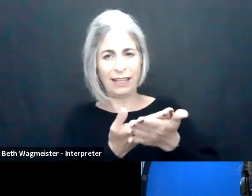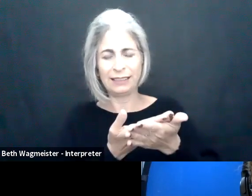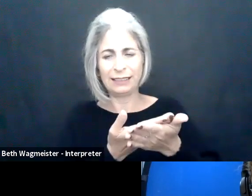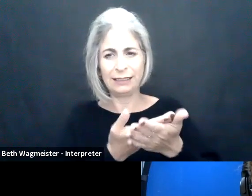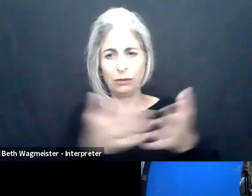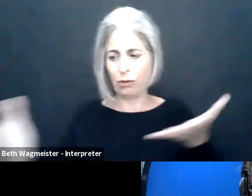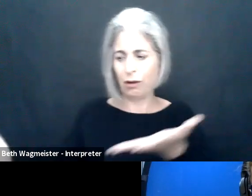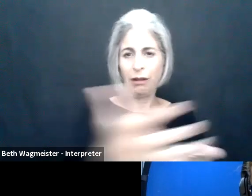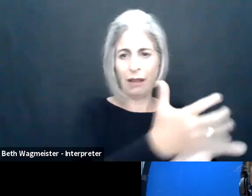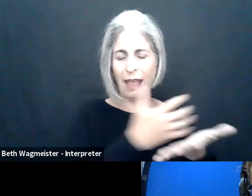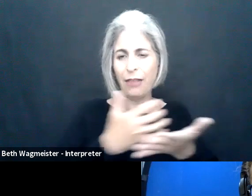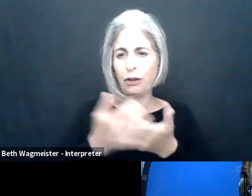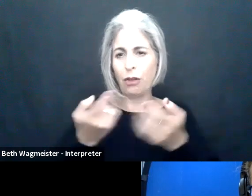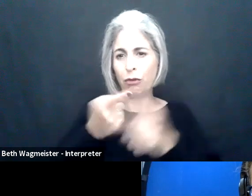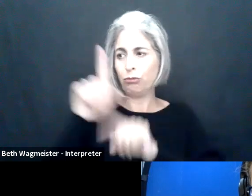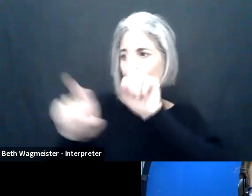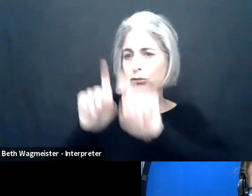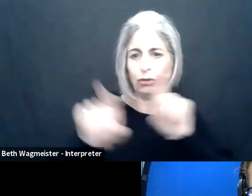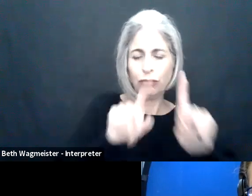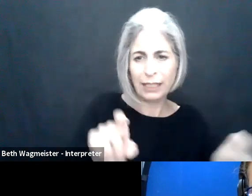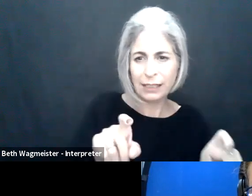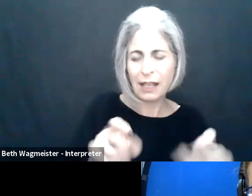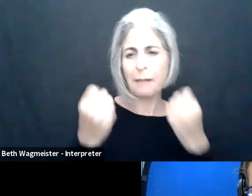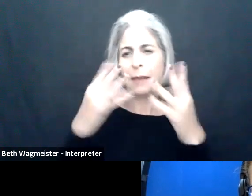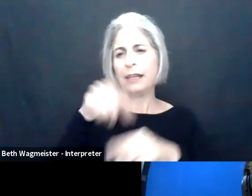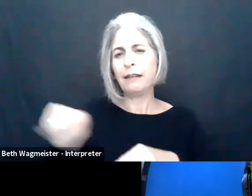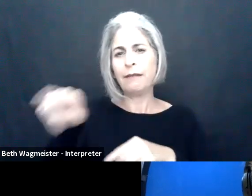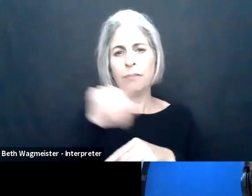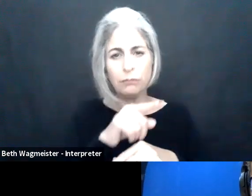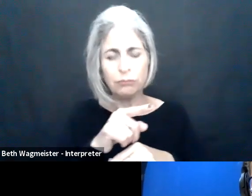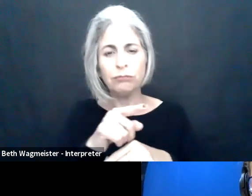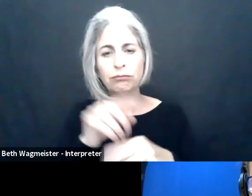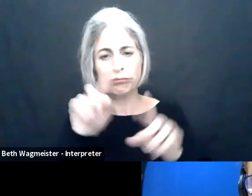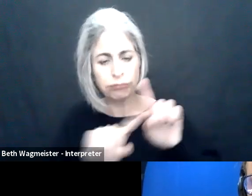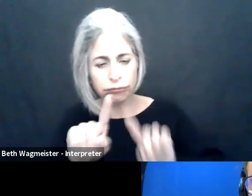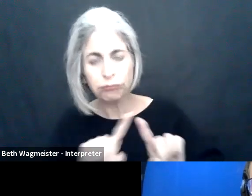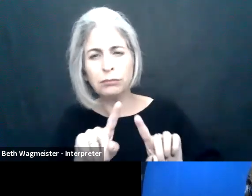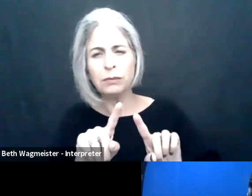And this morning I would like to quickly review a couple of facts which we gathered through the survey to which